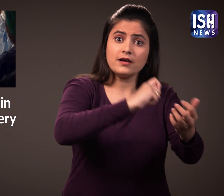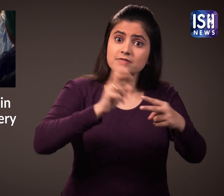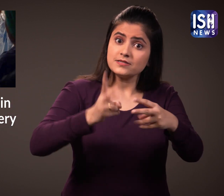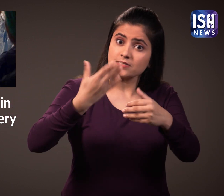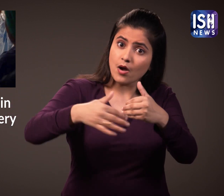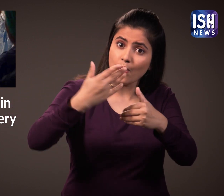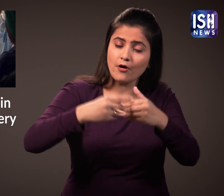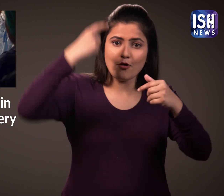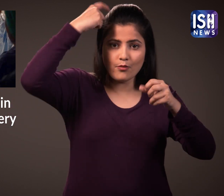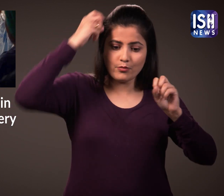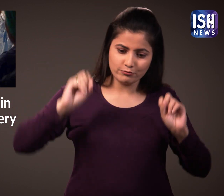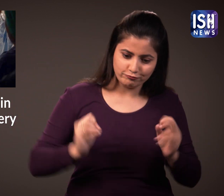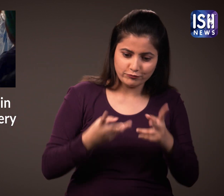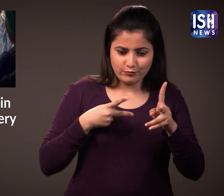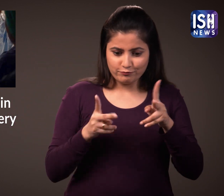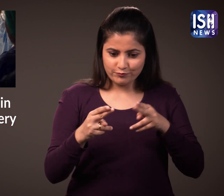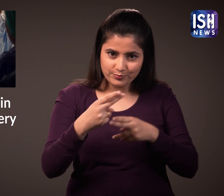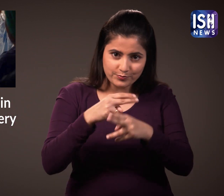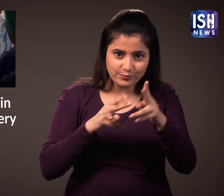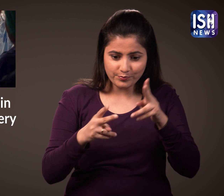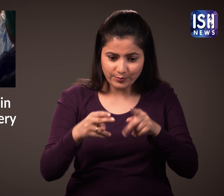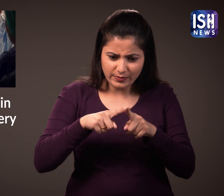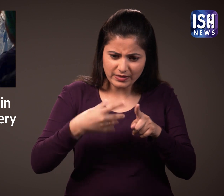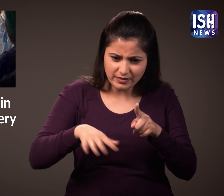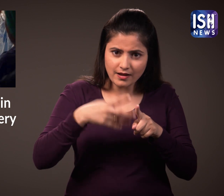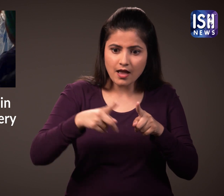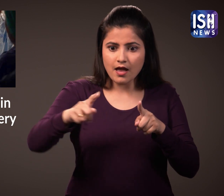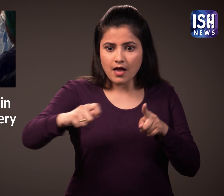She continued playing the violin during the surgery.